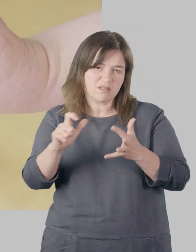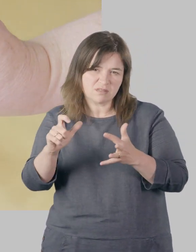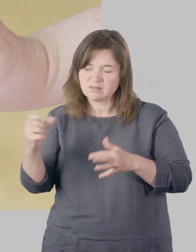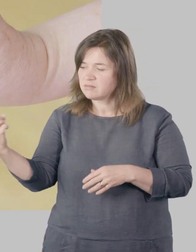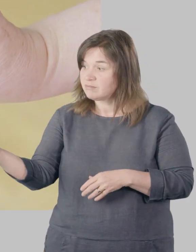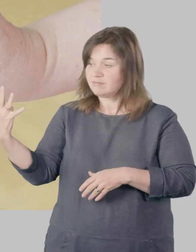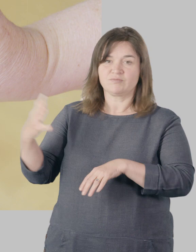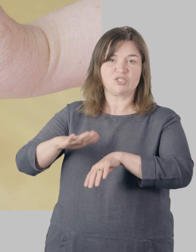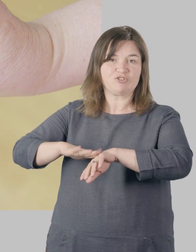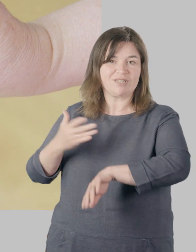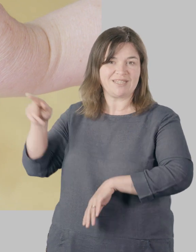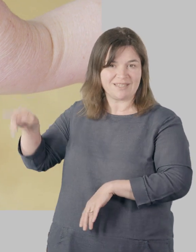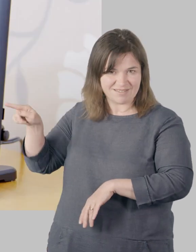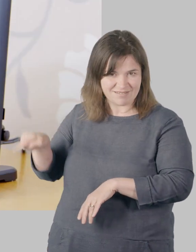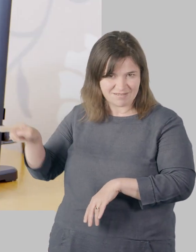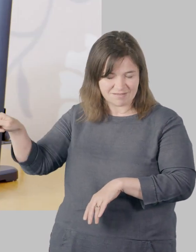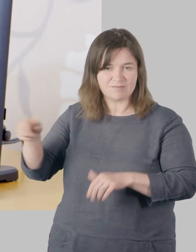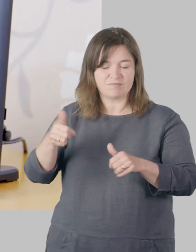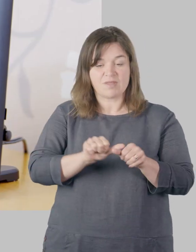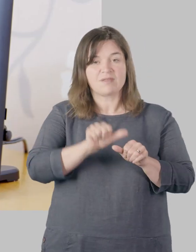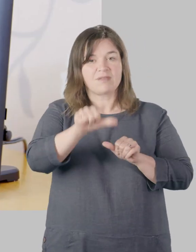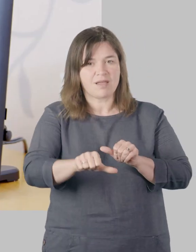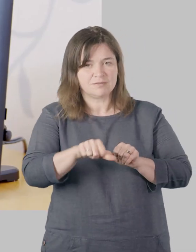Next take the Wi-Fi extender.